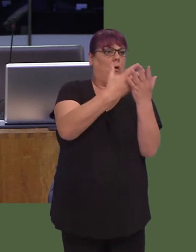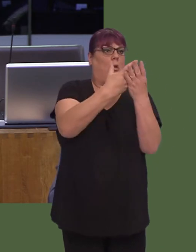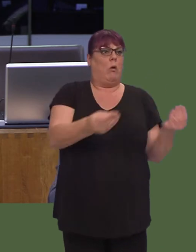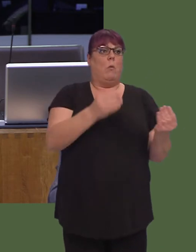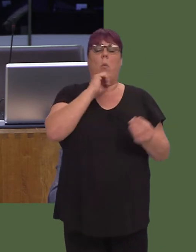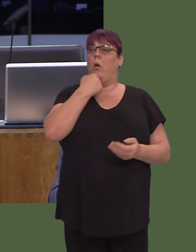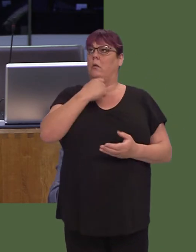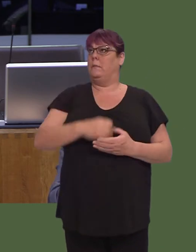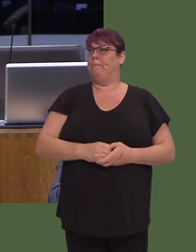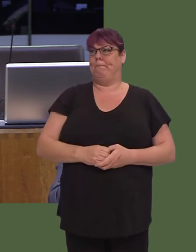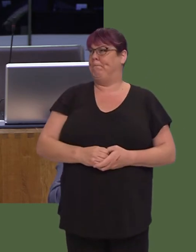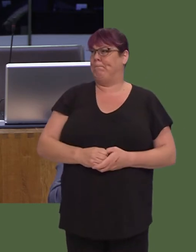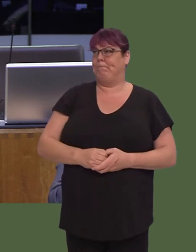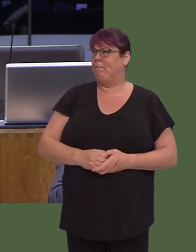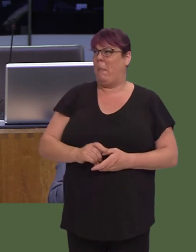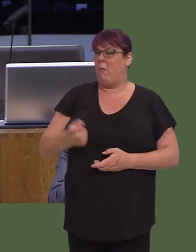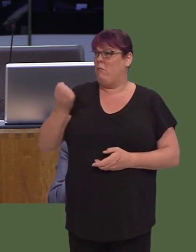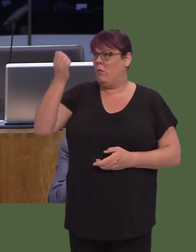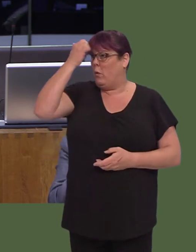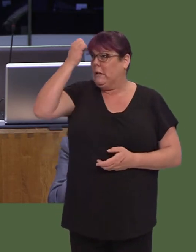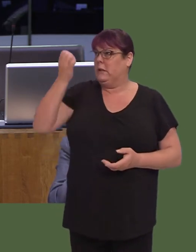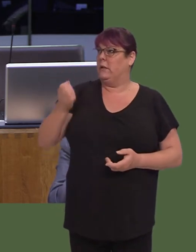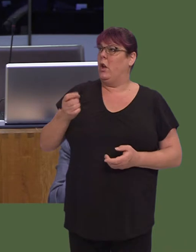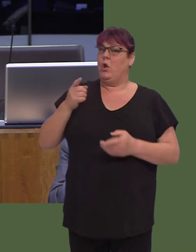Clearly, this is nonsense and you're merely scaremongering.